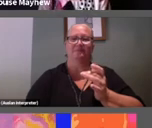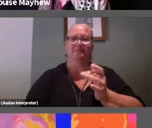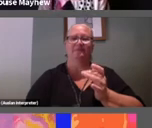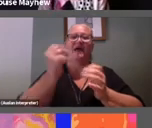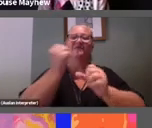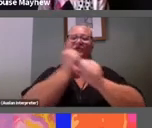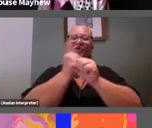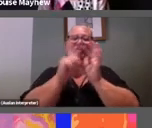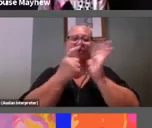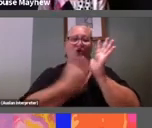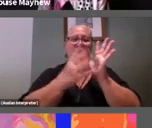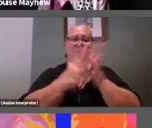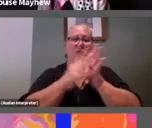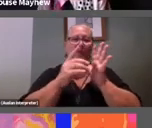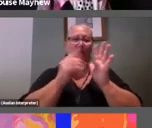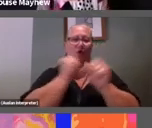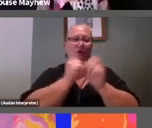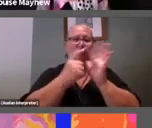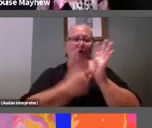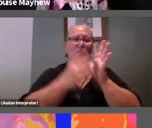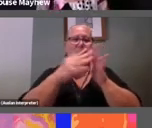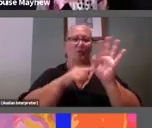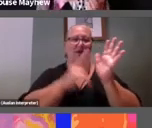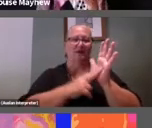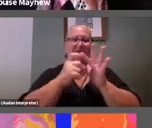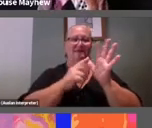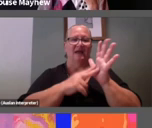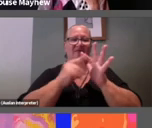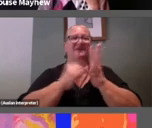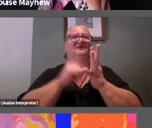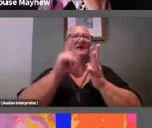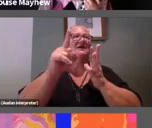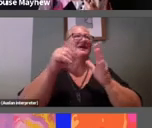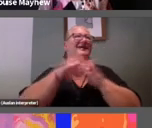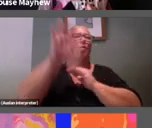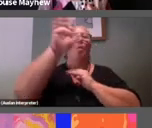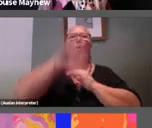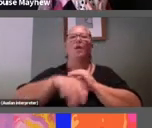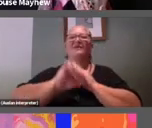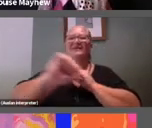contemporary photographer and he features in all of his works.